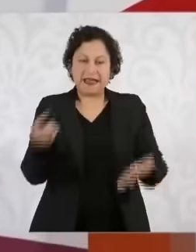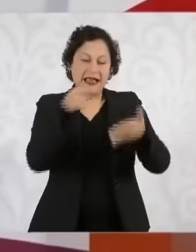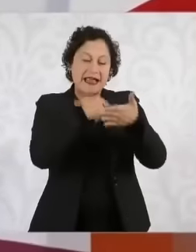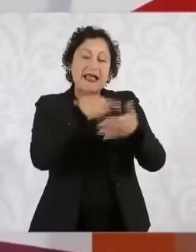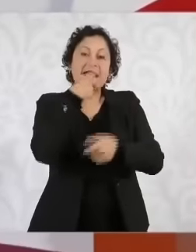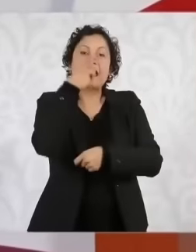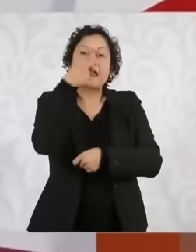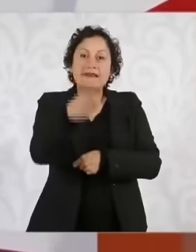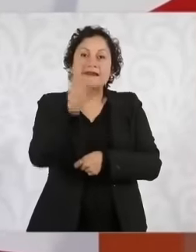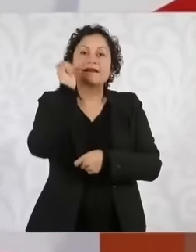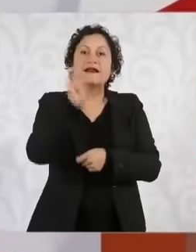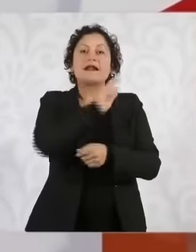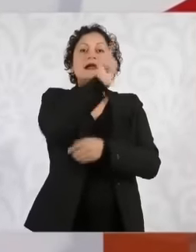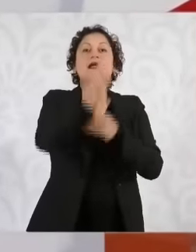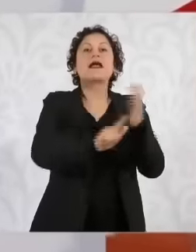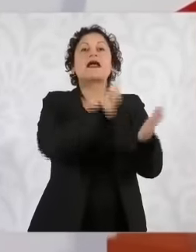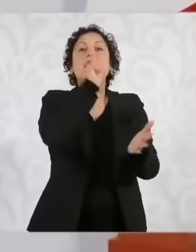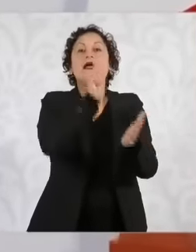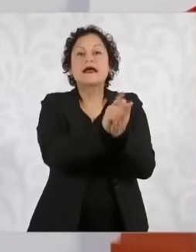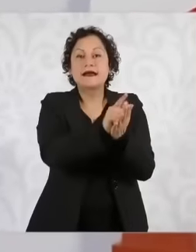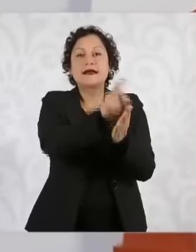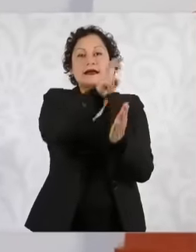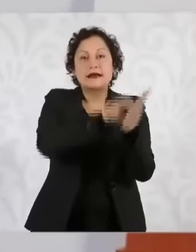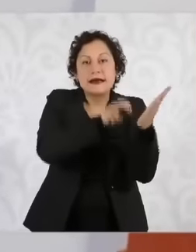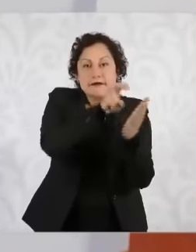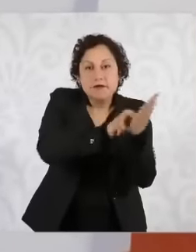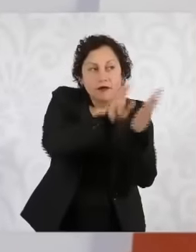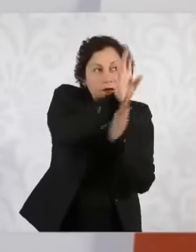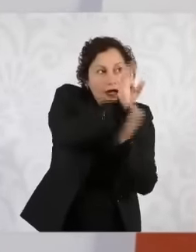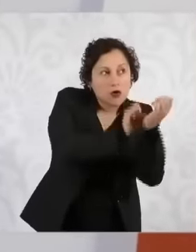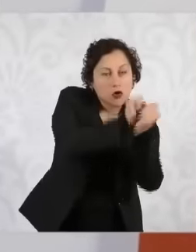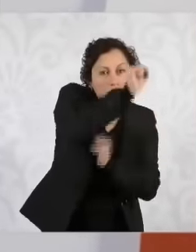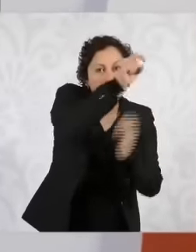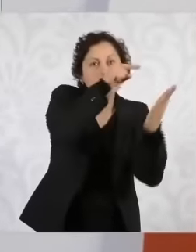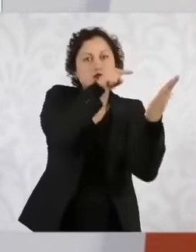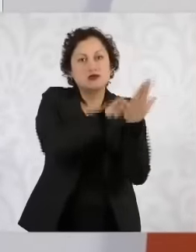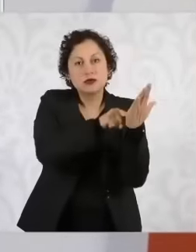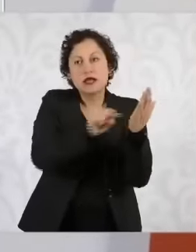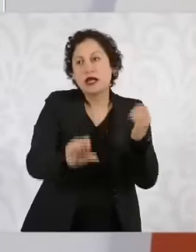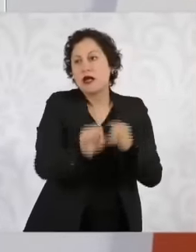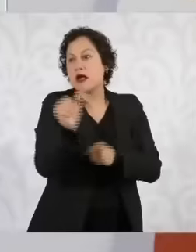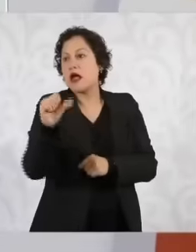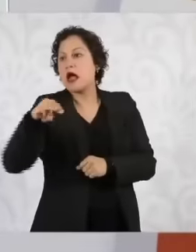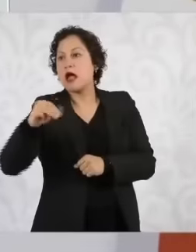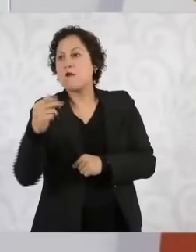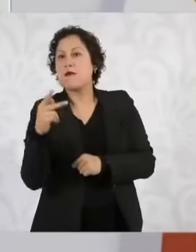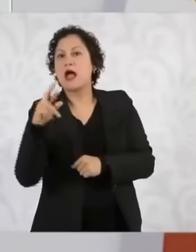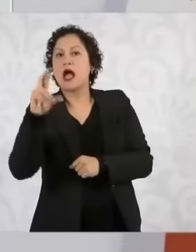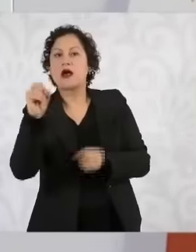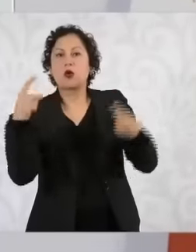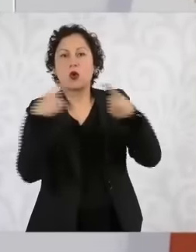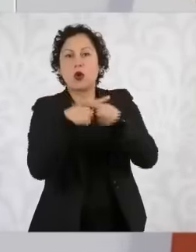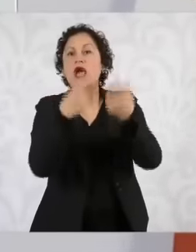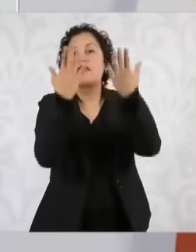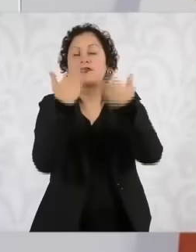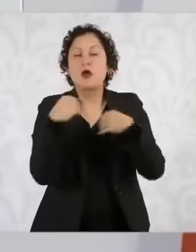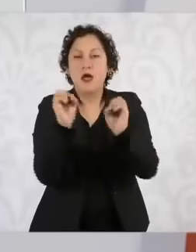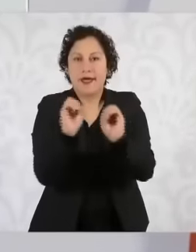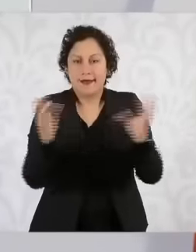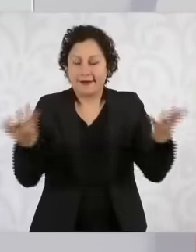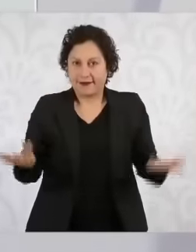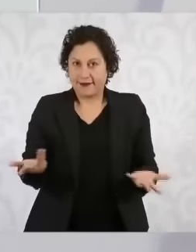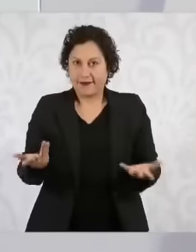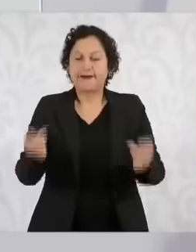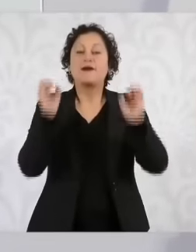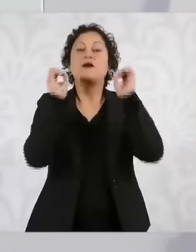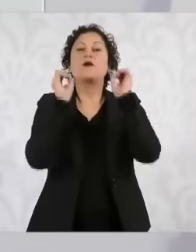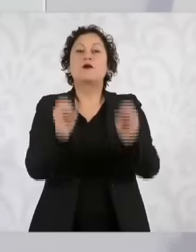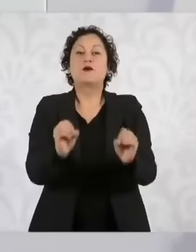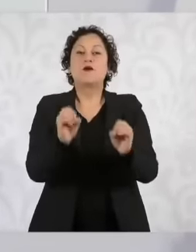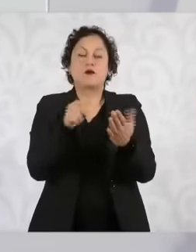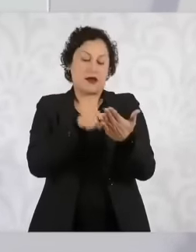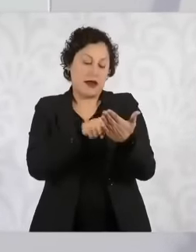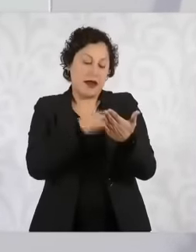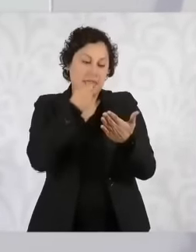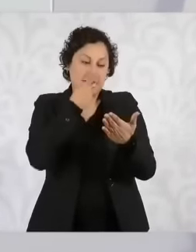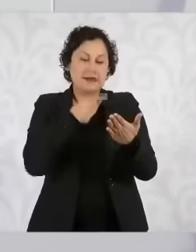it doesn't say it except in cases that affect me this no when there is a constitutional reform